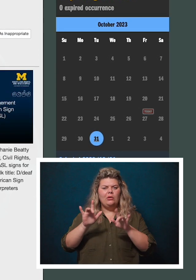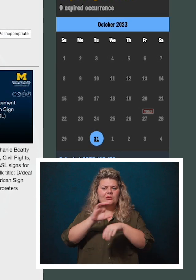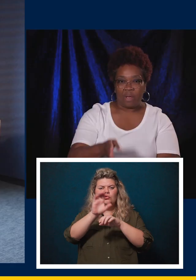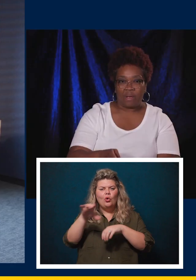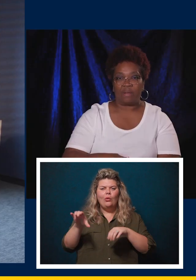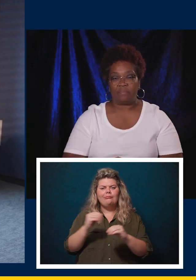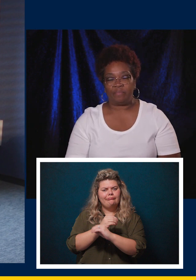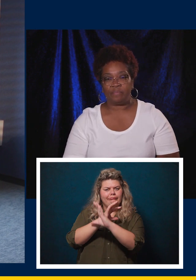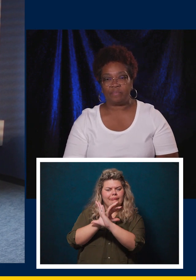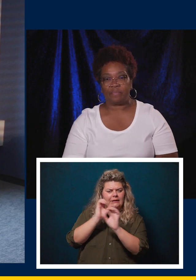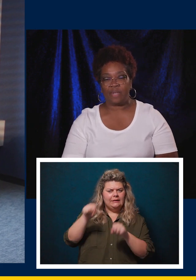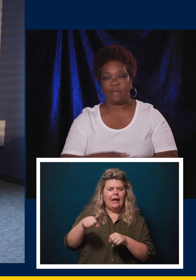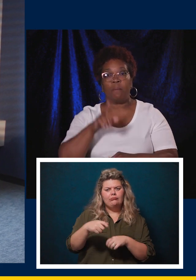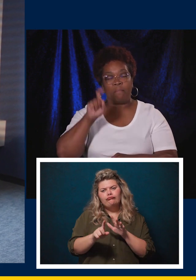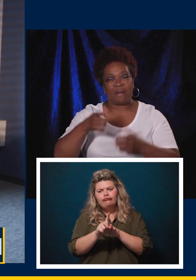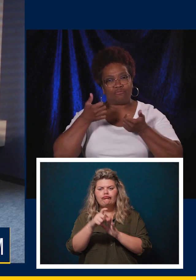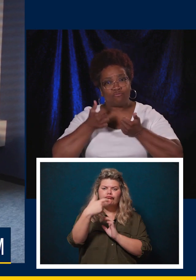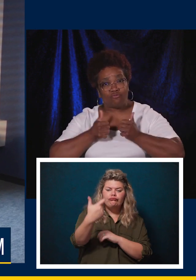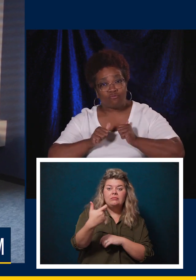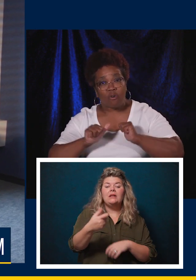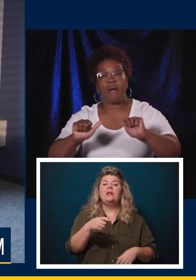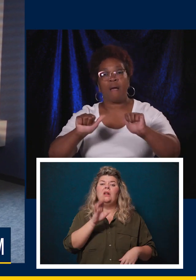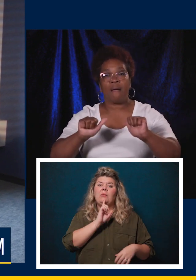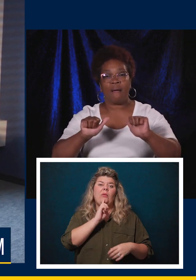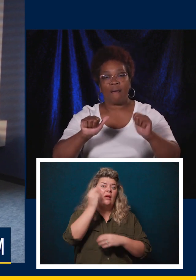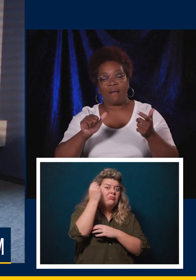about how to work with deaf employees, how to use ASL interpreters.